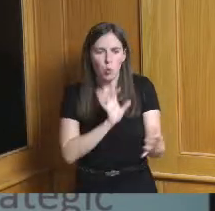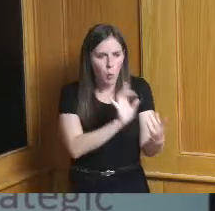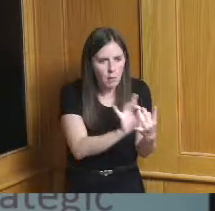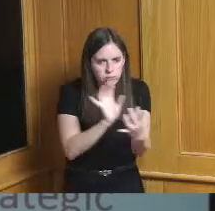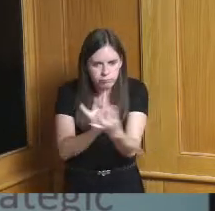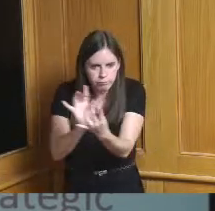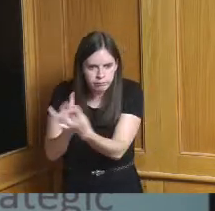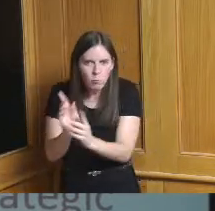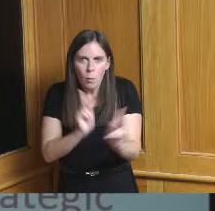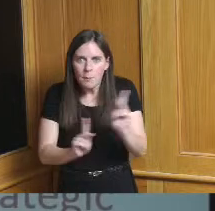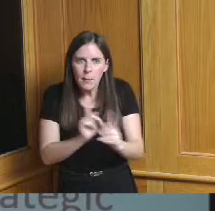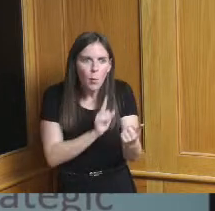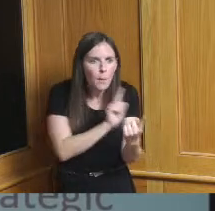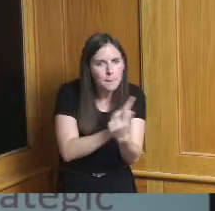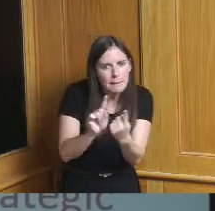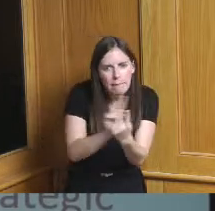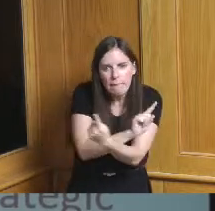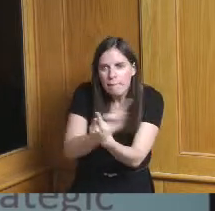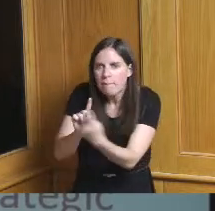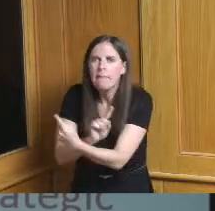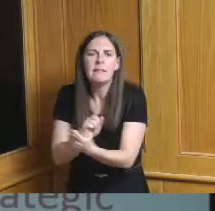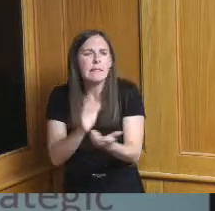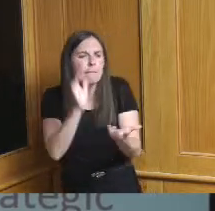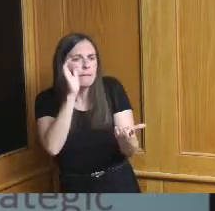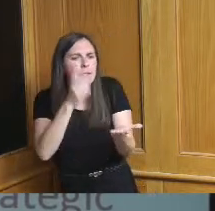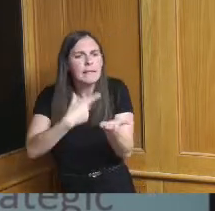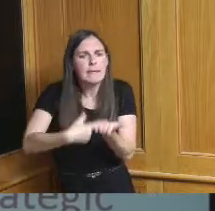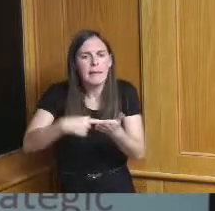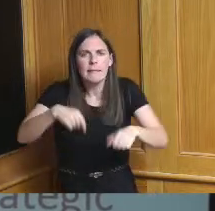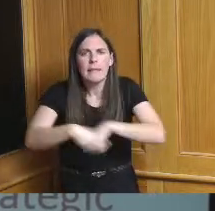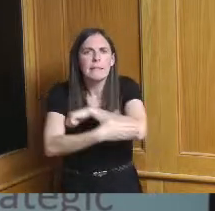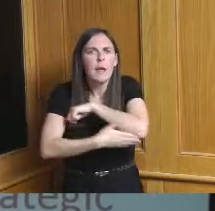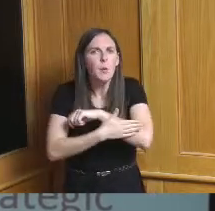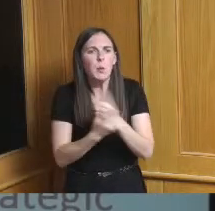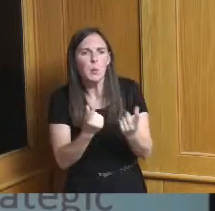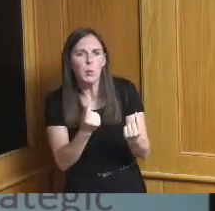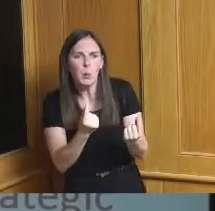more than a minute talking about what the county is doing what they should be looking forward to